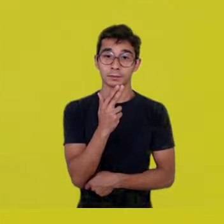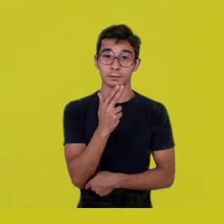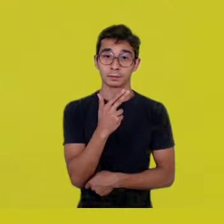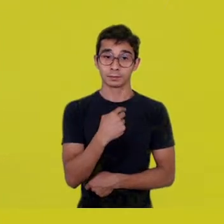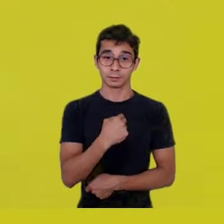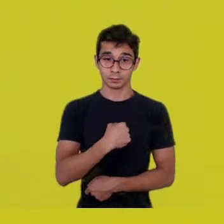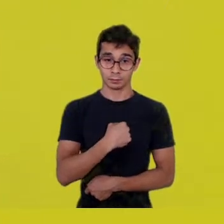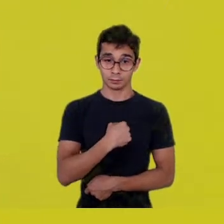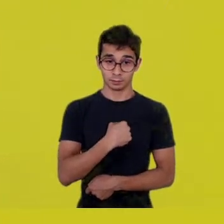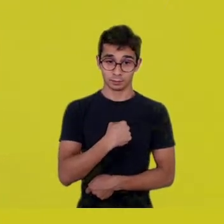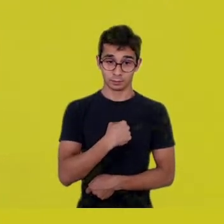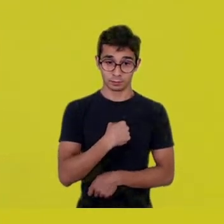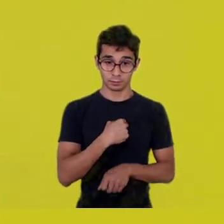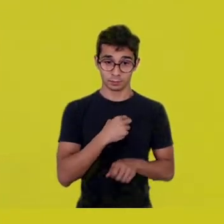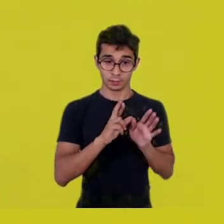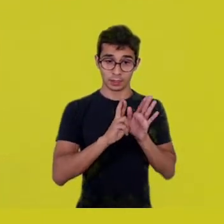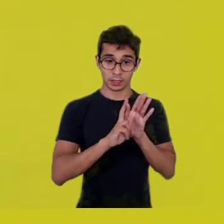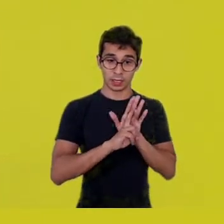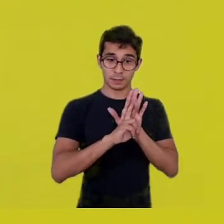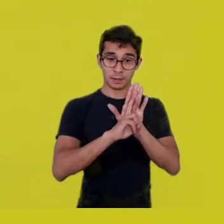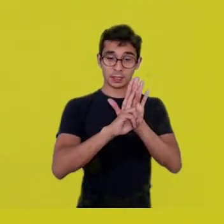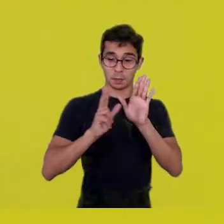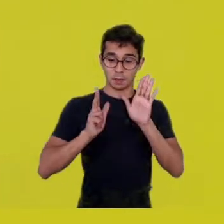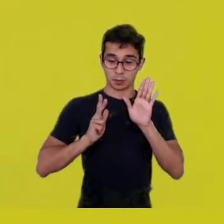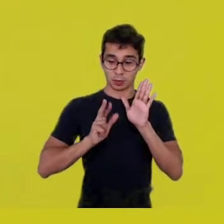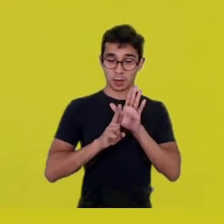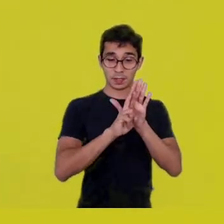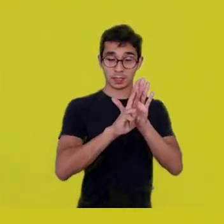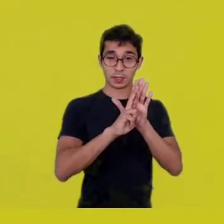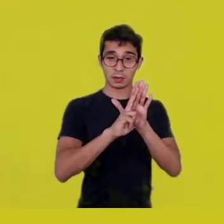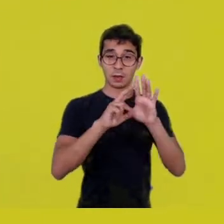and collectives emerge